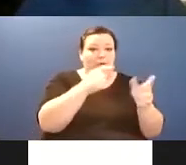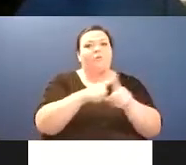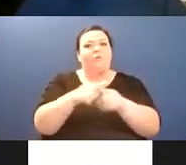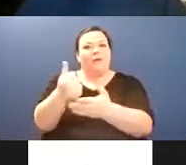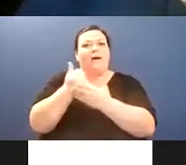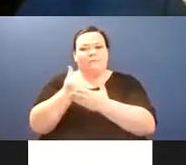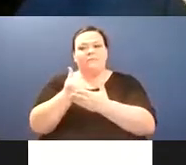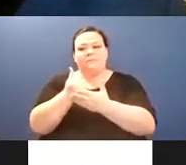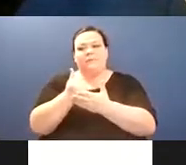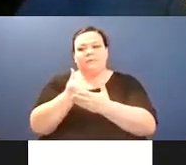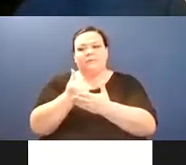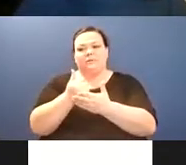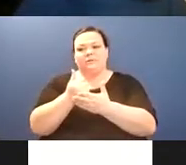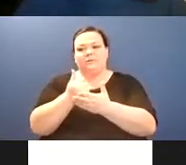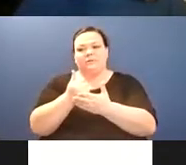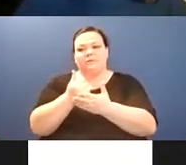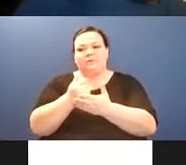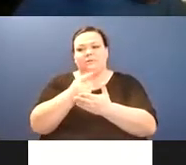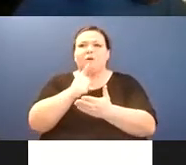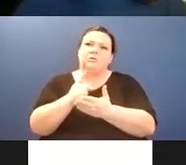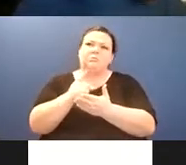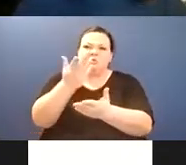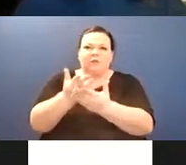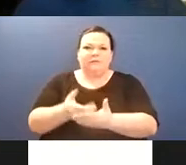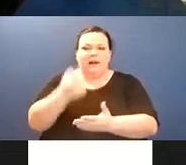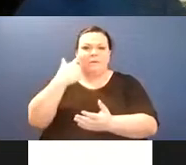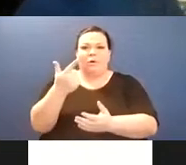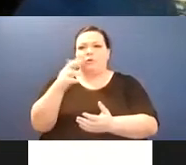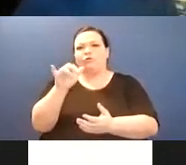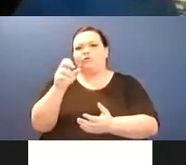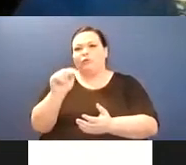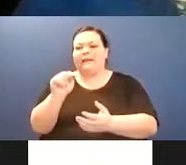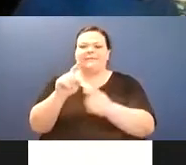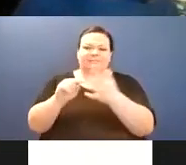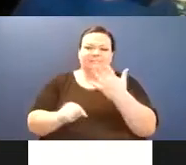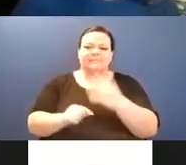Yes, I will do that and now I just have to figure some things out.